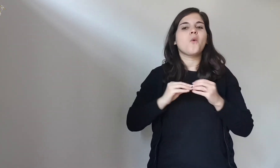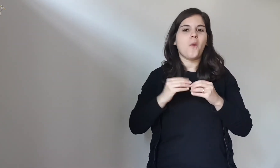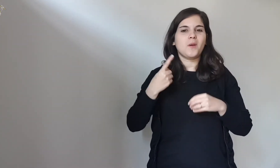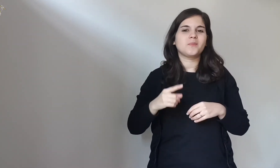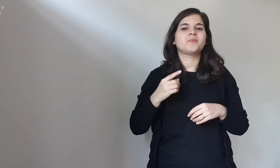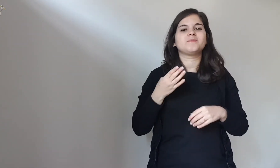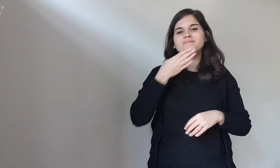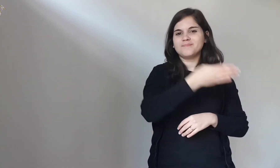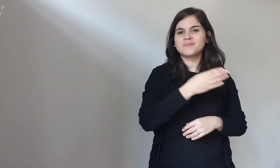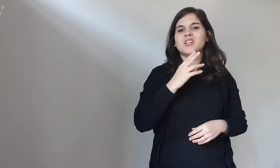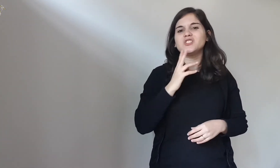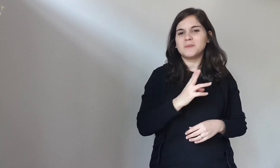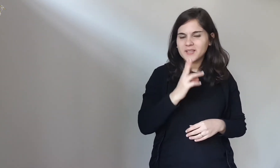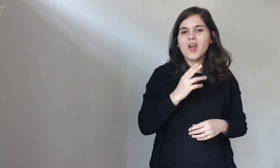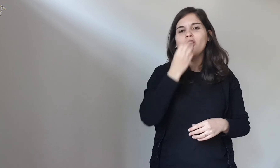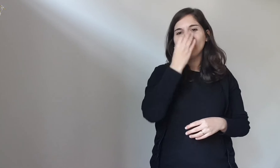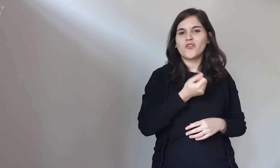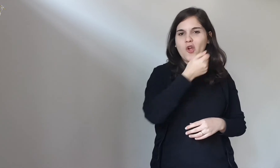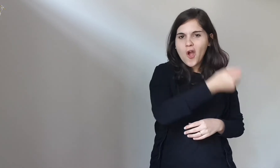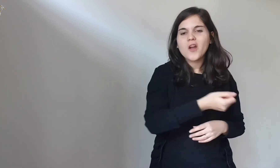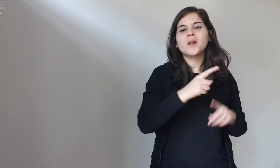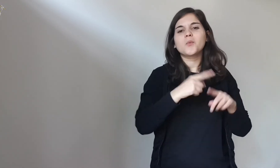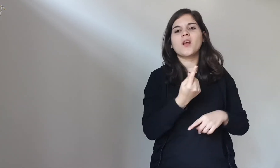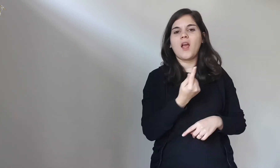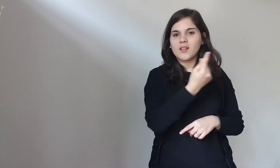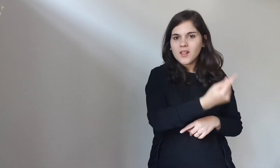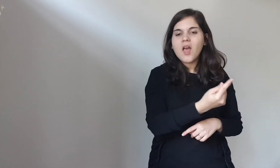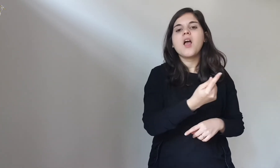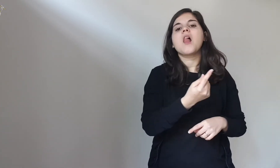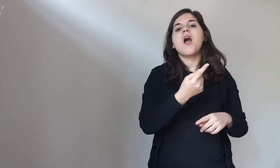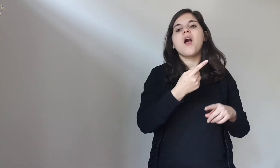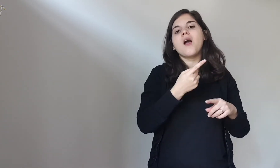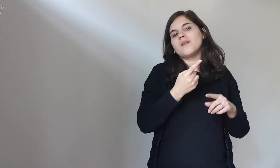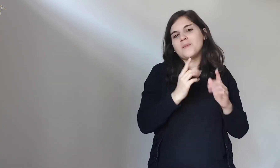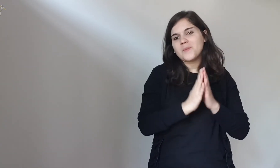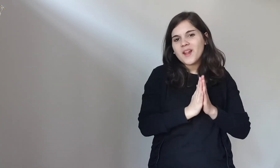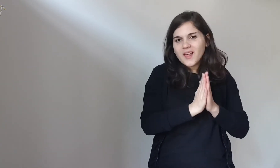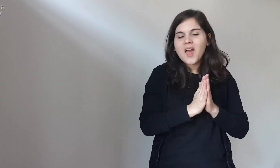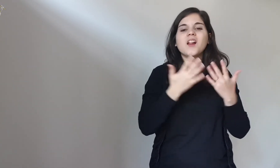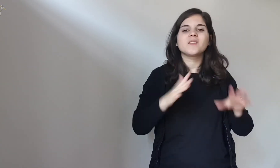People go to the cemetery carrying flowers or candles and say a prayer.